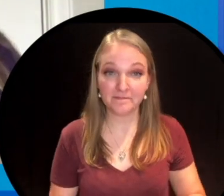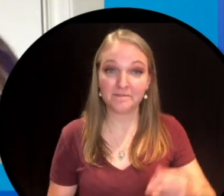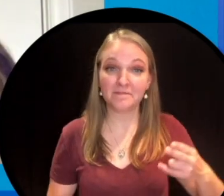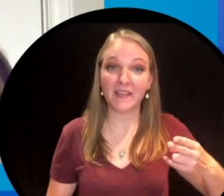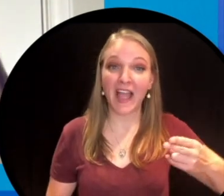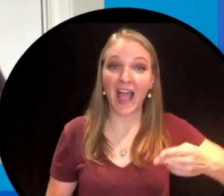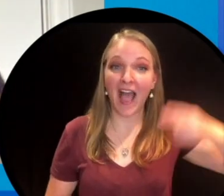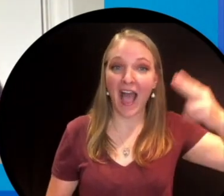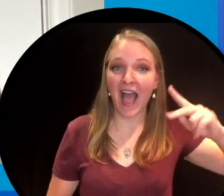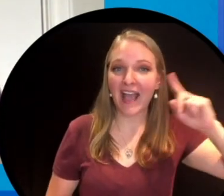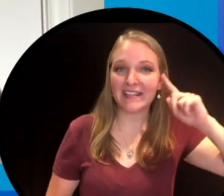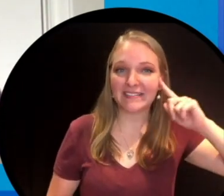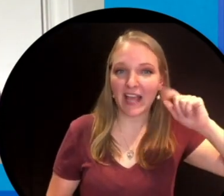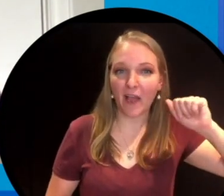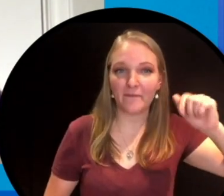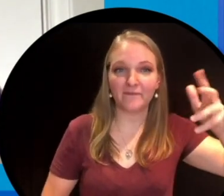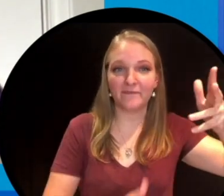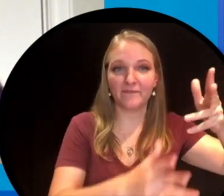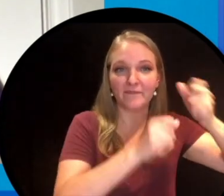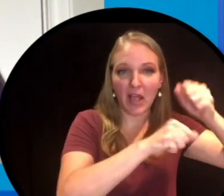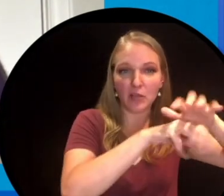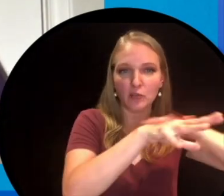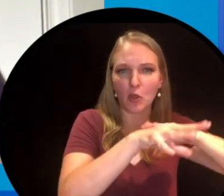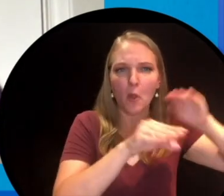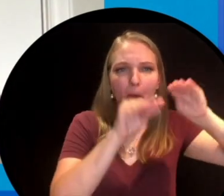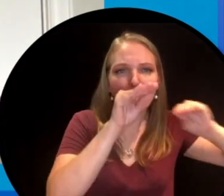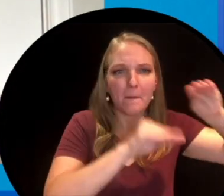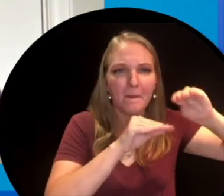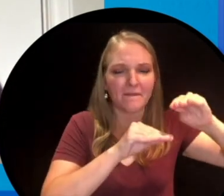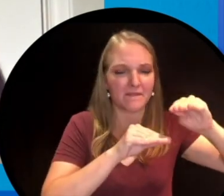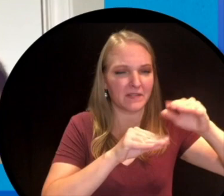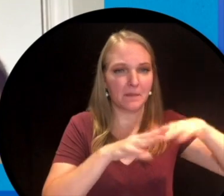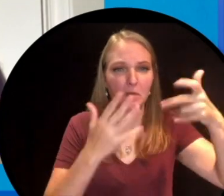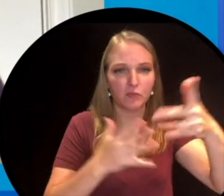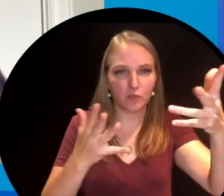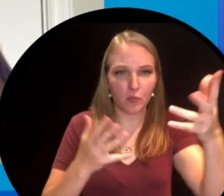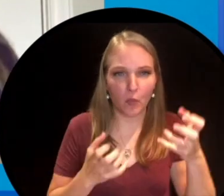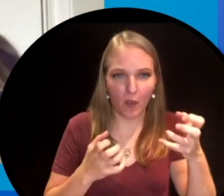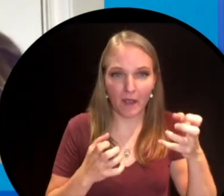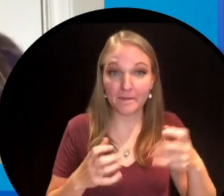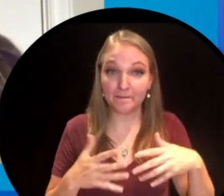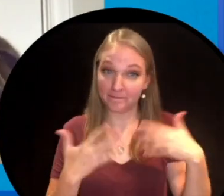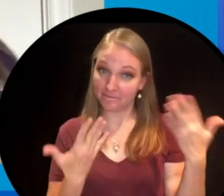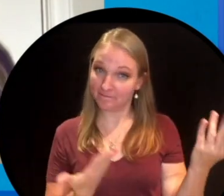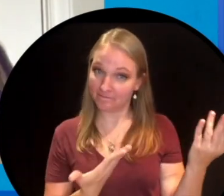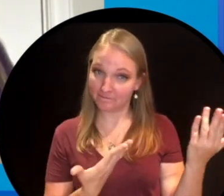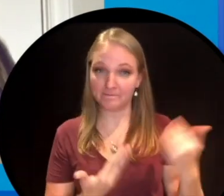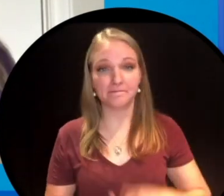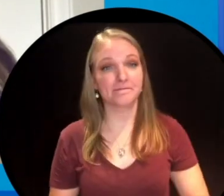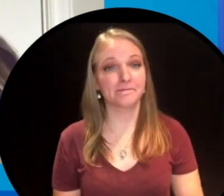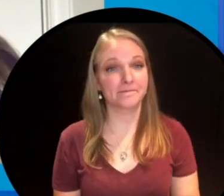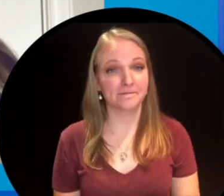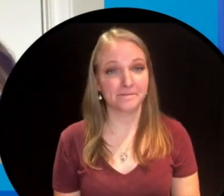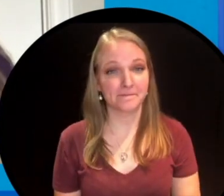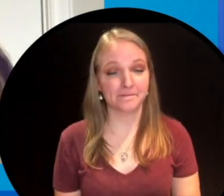You can move the higher sound up and down faster and slower as much as you'd like.